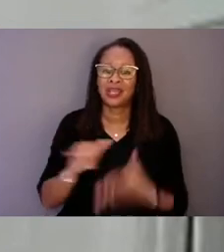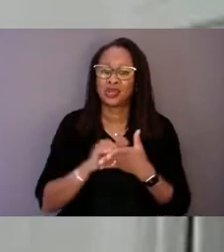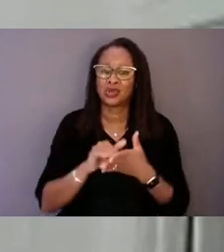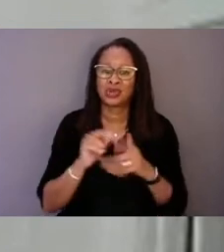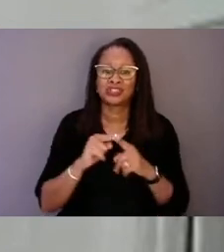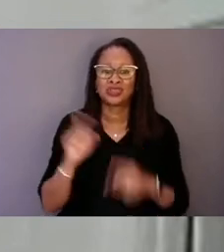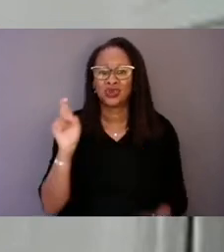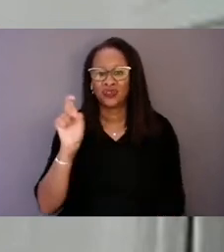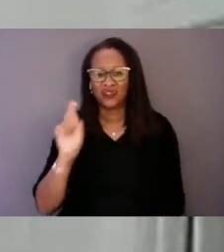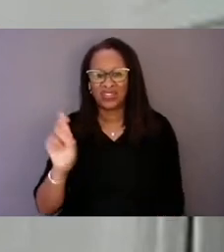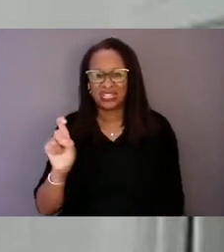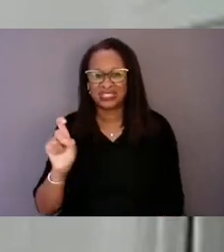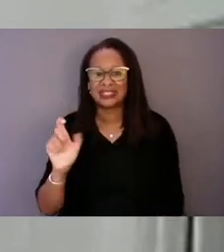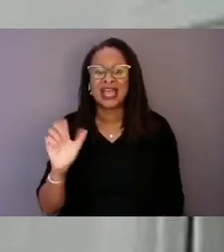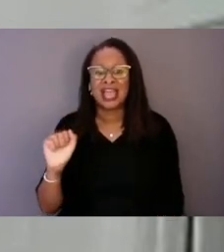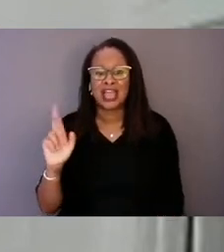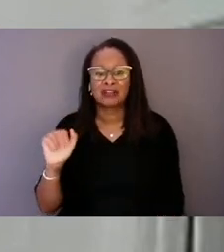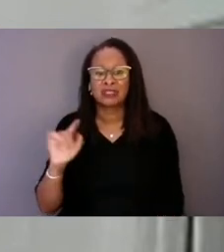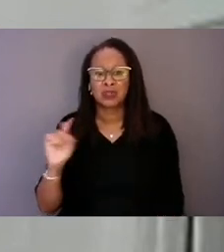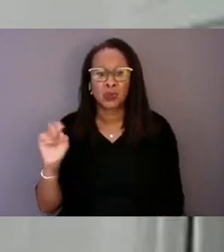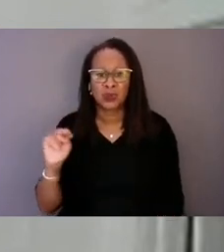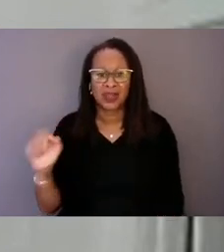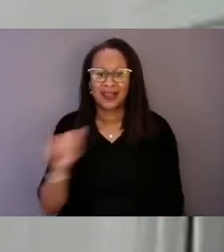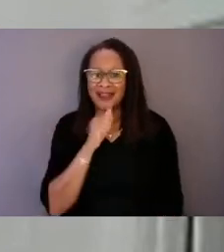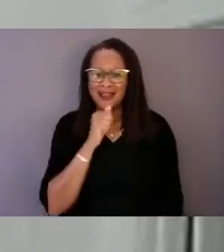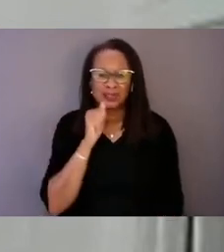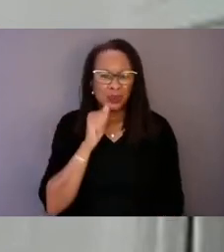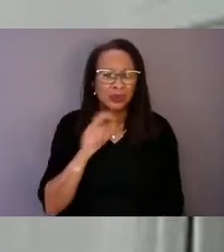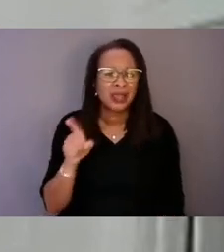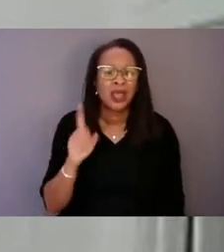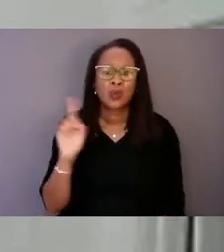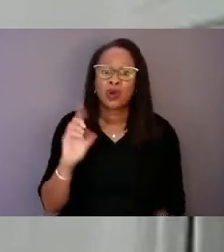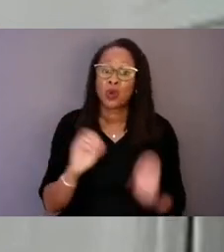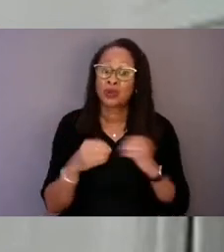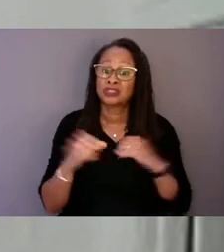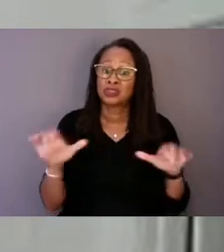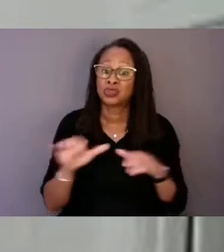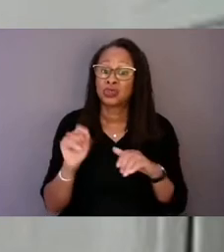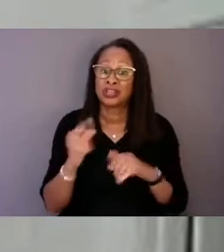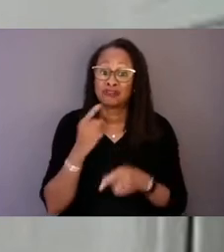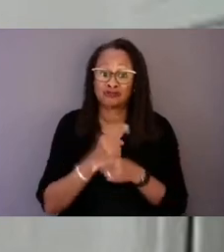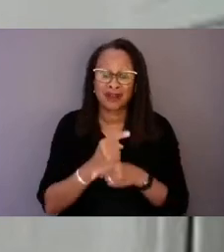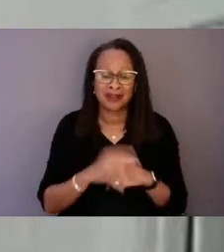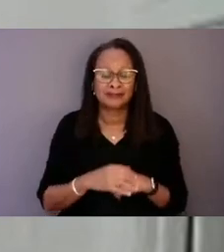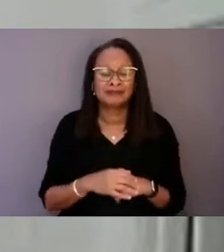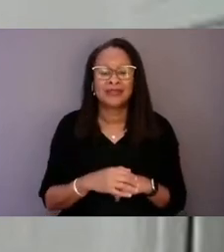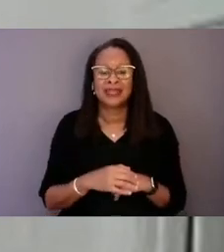where organizations are doing it right. They are meeting those mental health needs